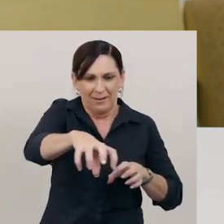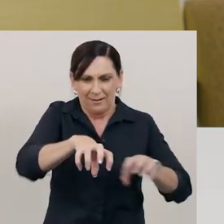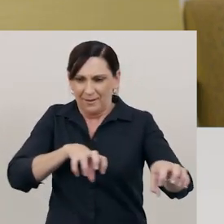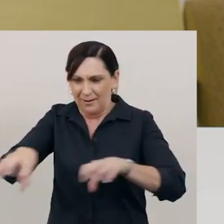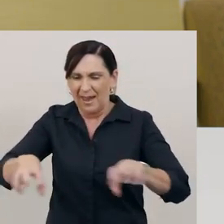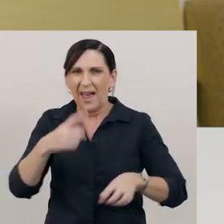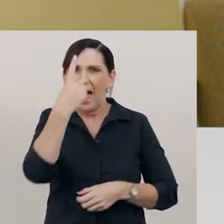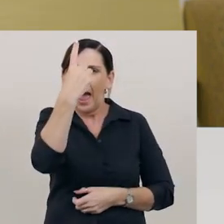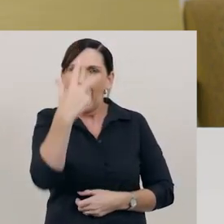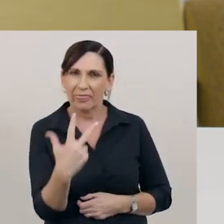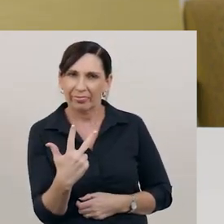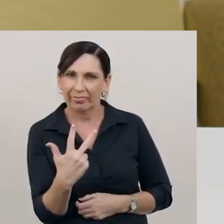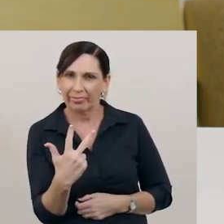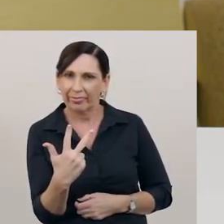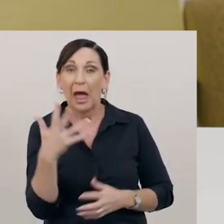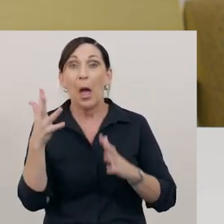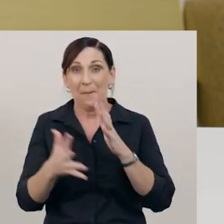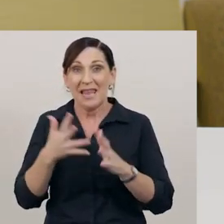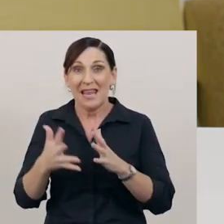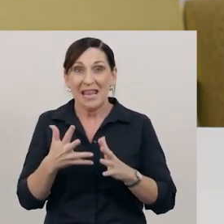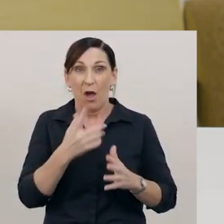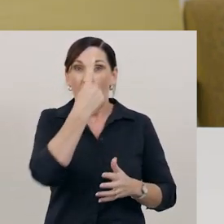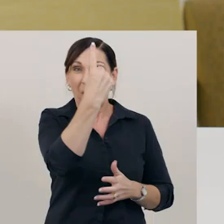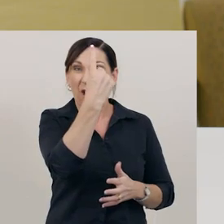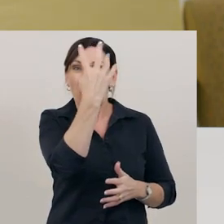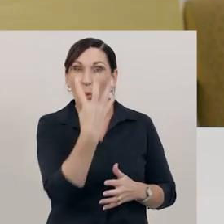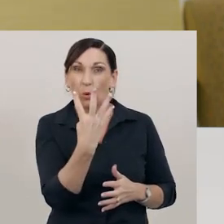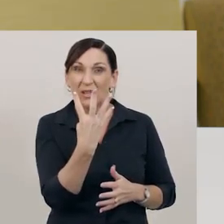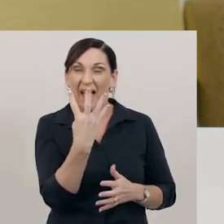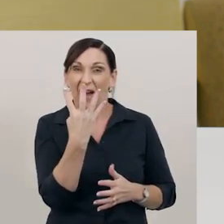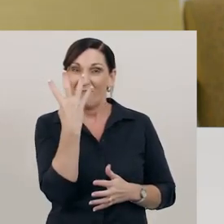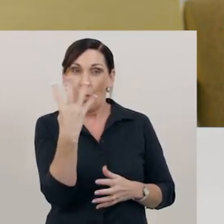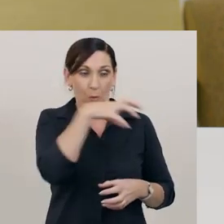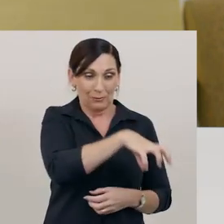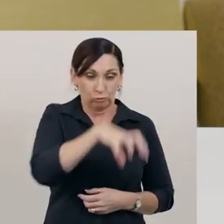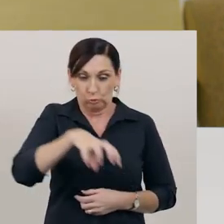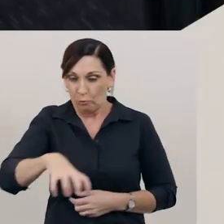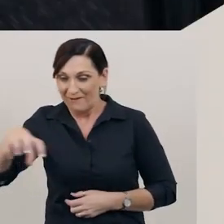If I split each quarter into two, I should get eight equal piles.